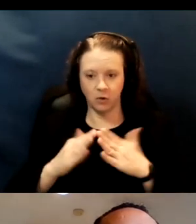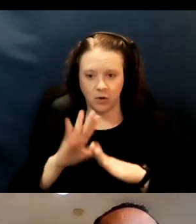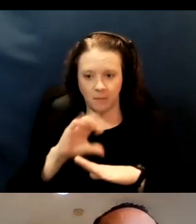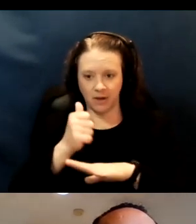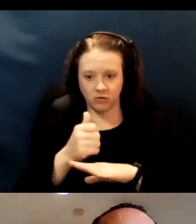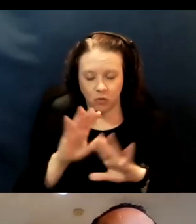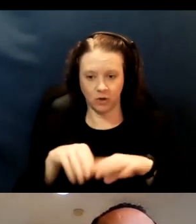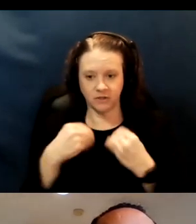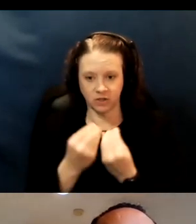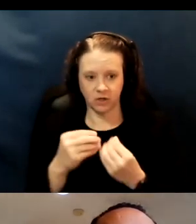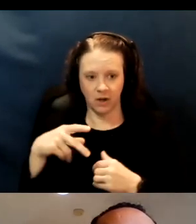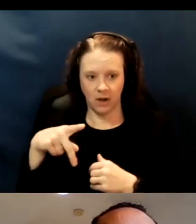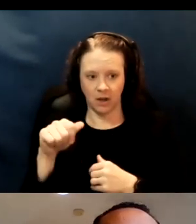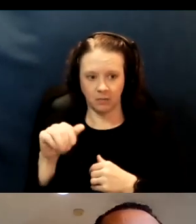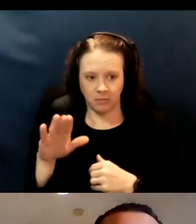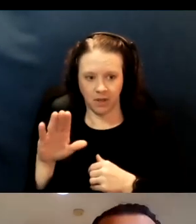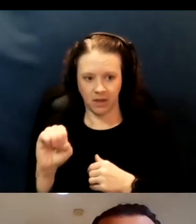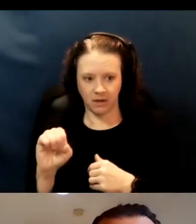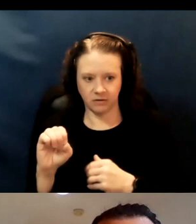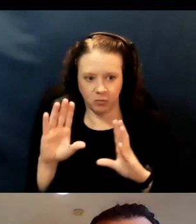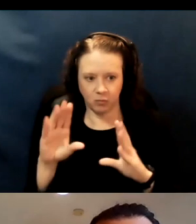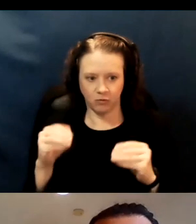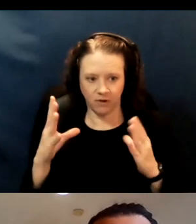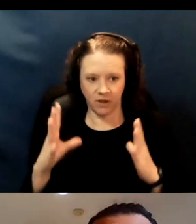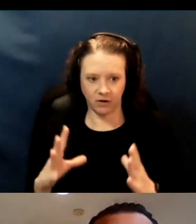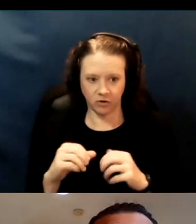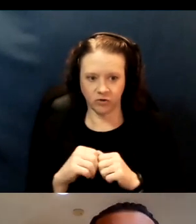PACE providers, so these are the model programs